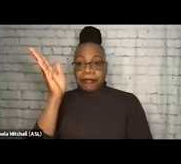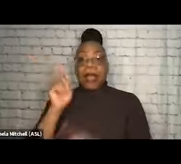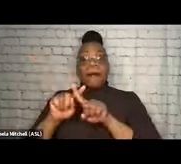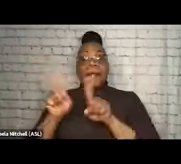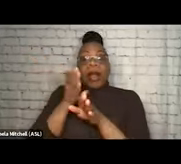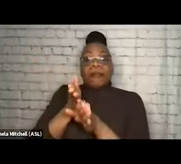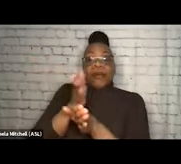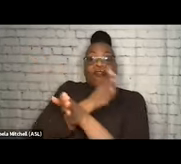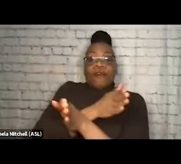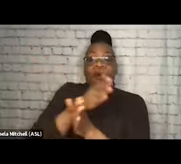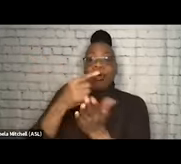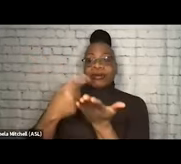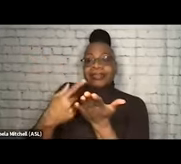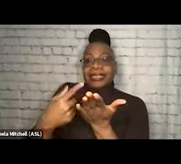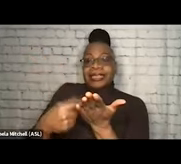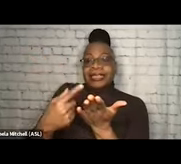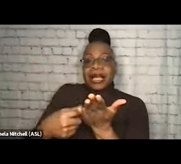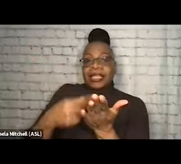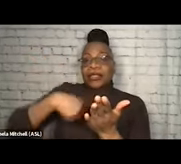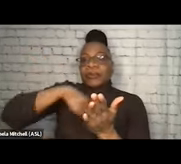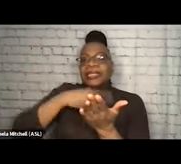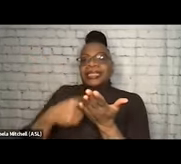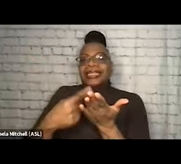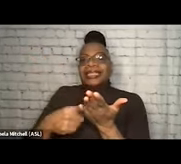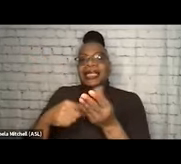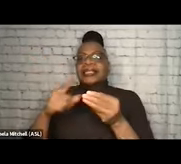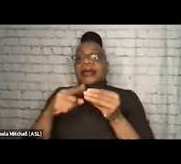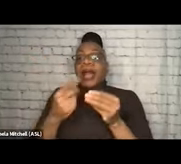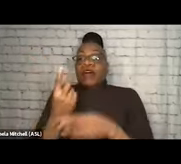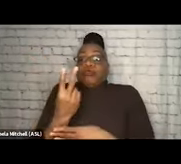I think we can't really talk about this without talking about two things.